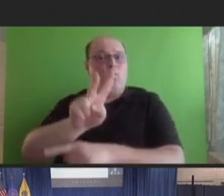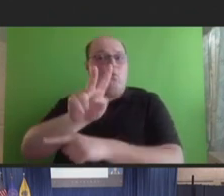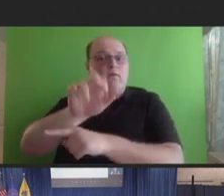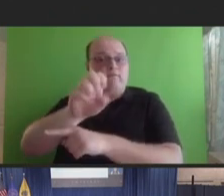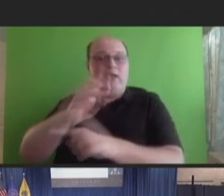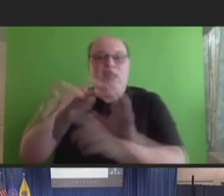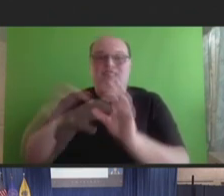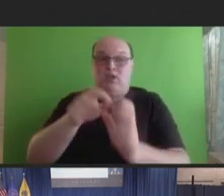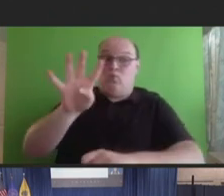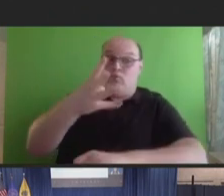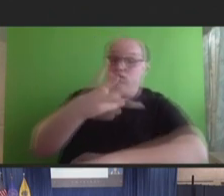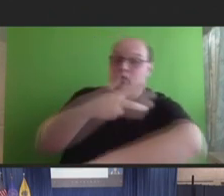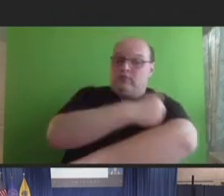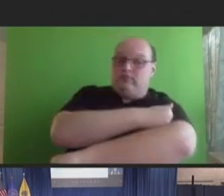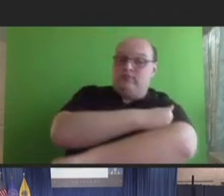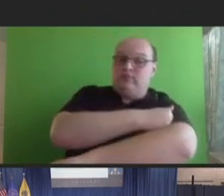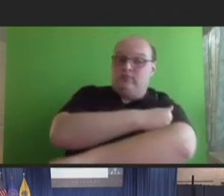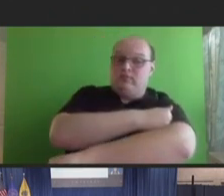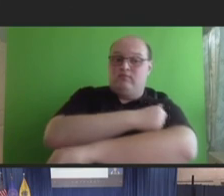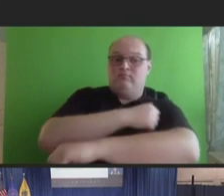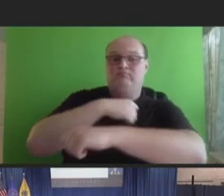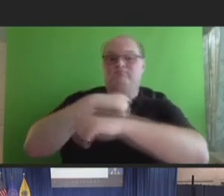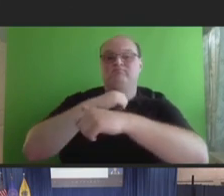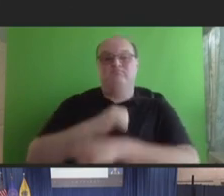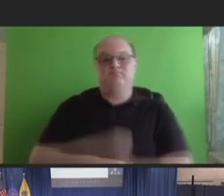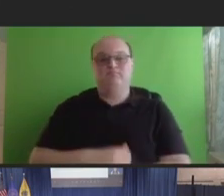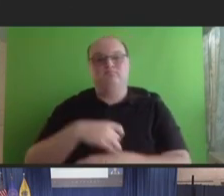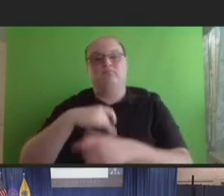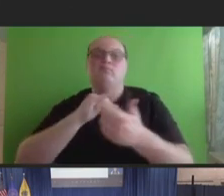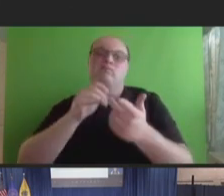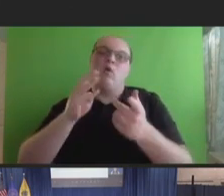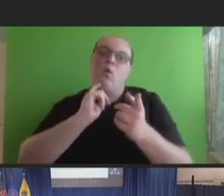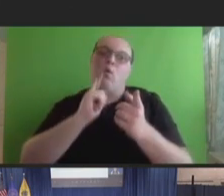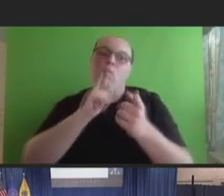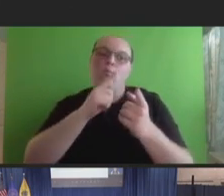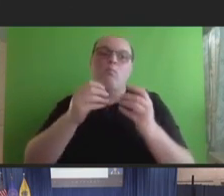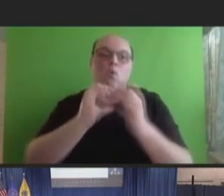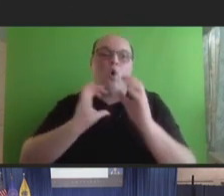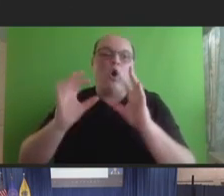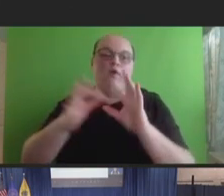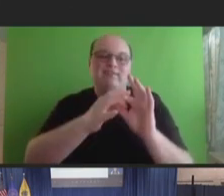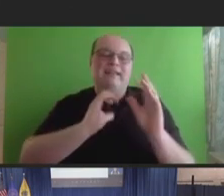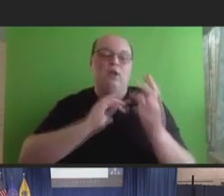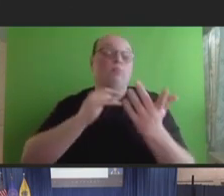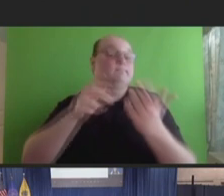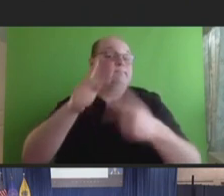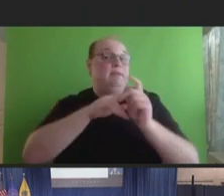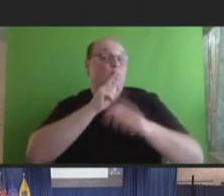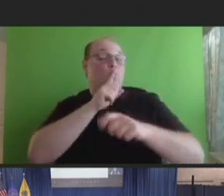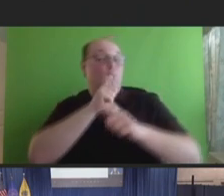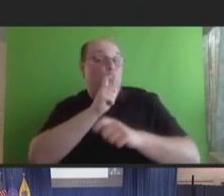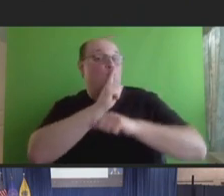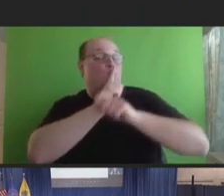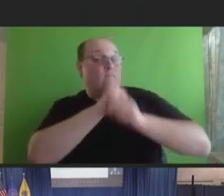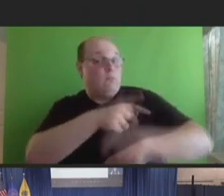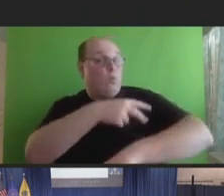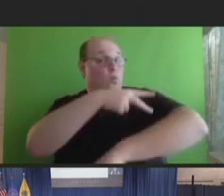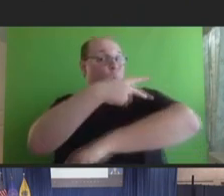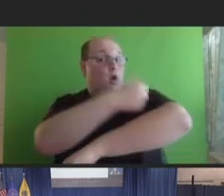doses among presumed immunocompromised persons were non-serious. And in general, these findings